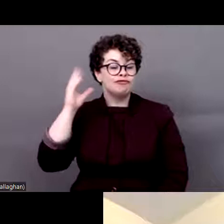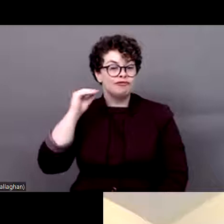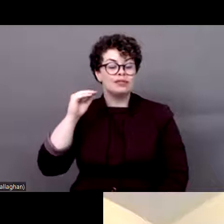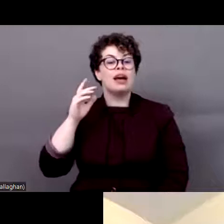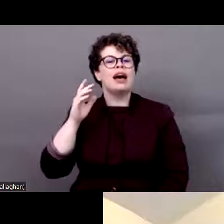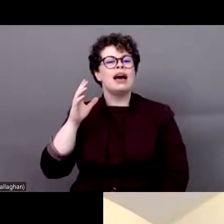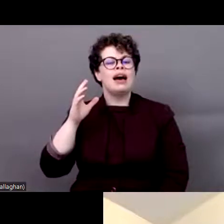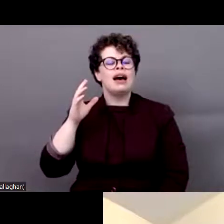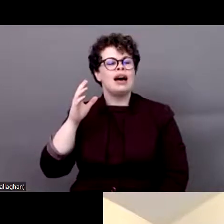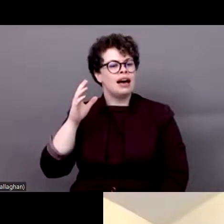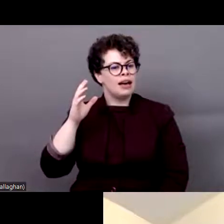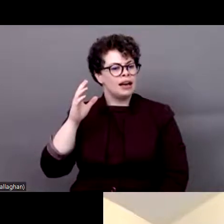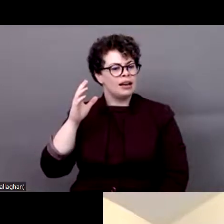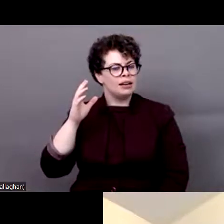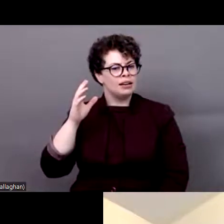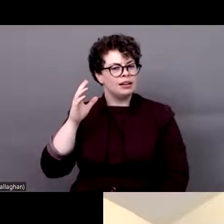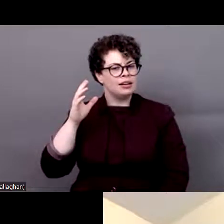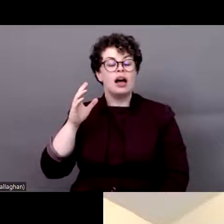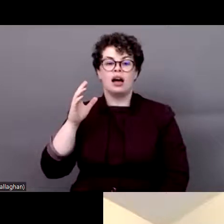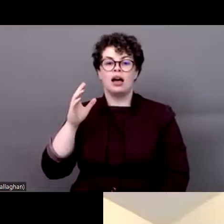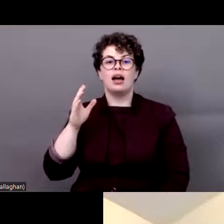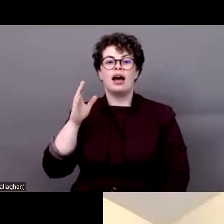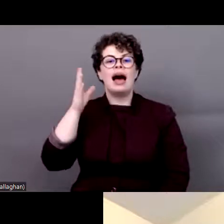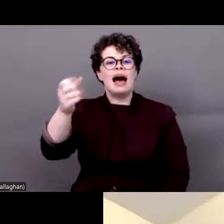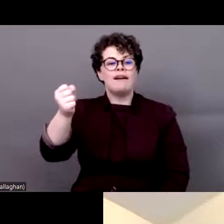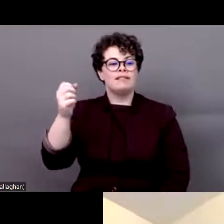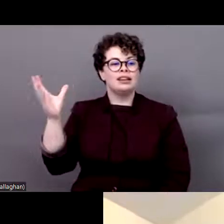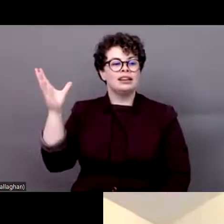select this option because if you select this option you will be losing